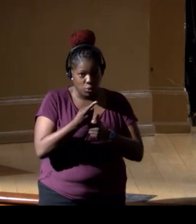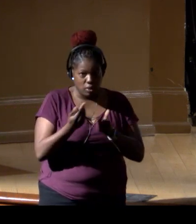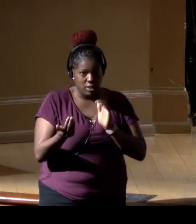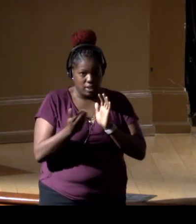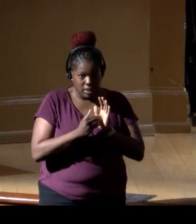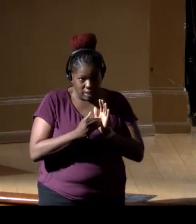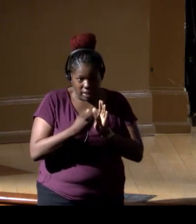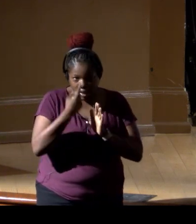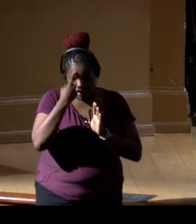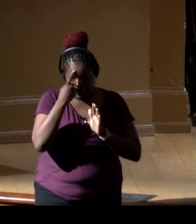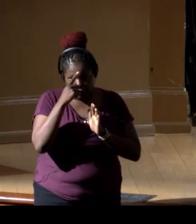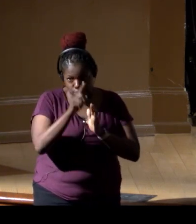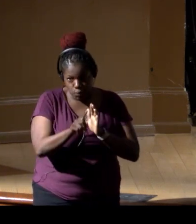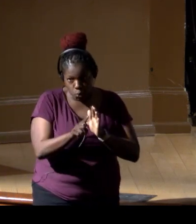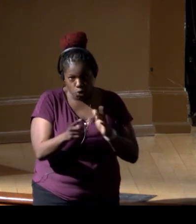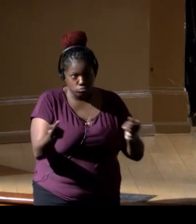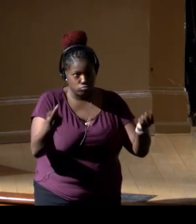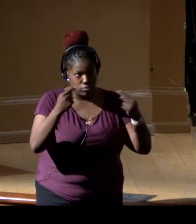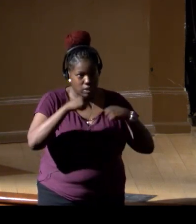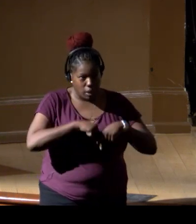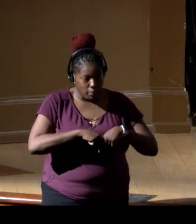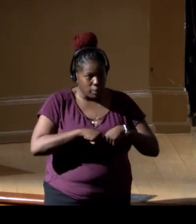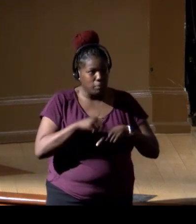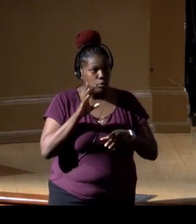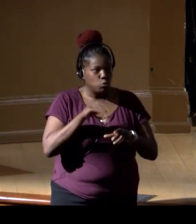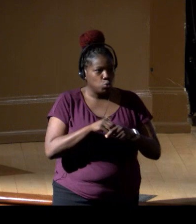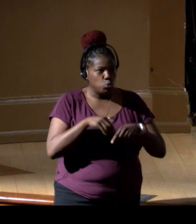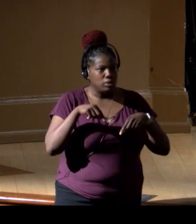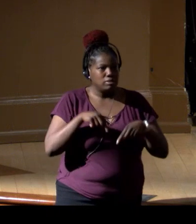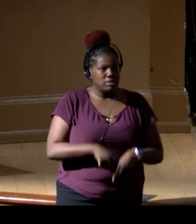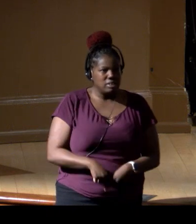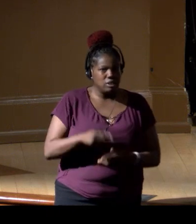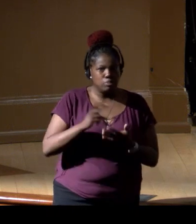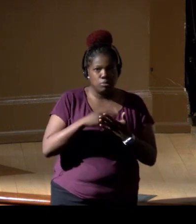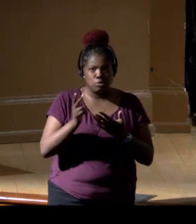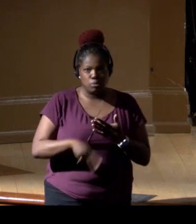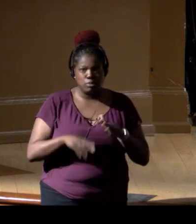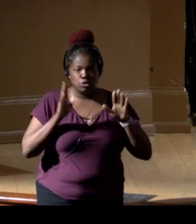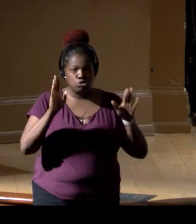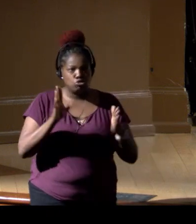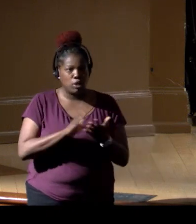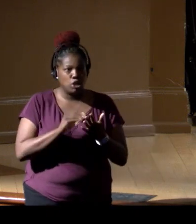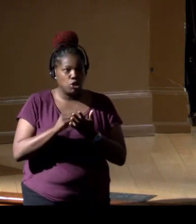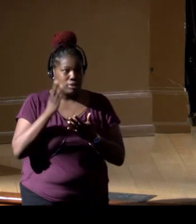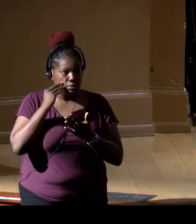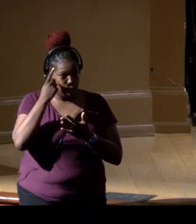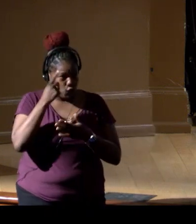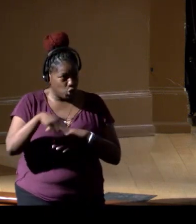for coming down and being part of this. It's been a tremendous learning experience for me. I hope it's been for you.